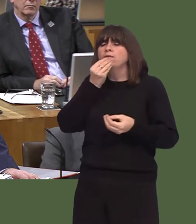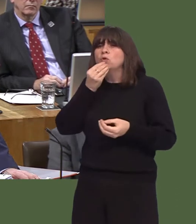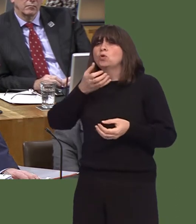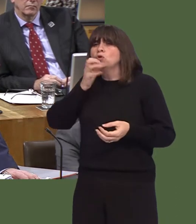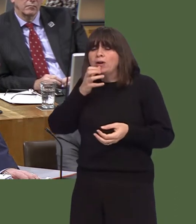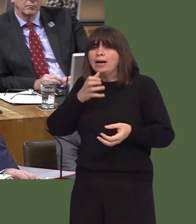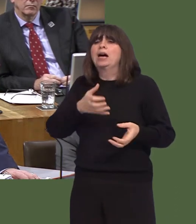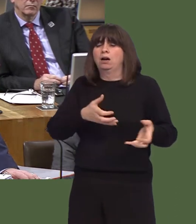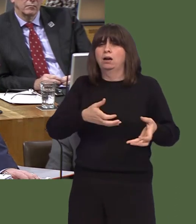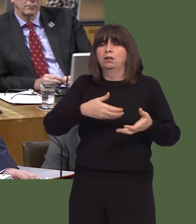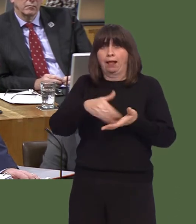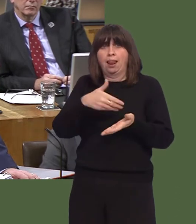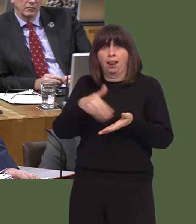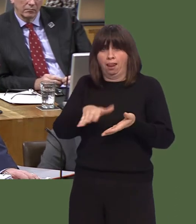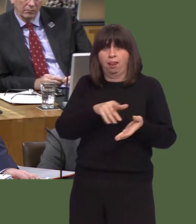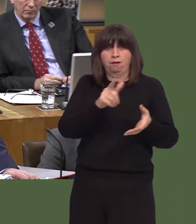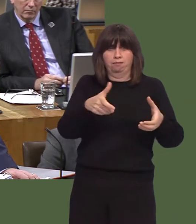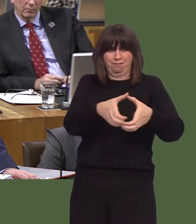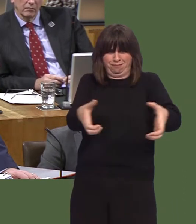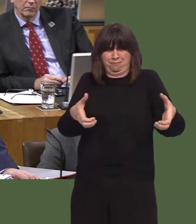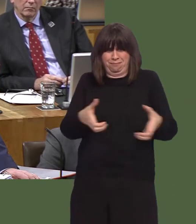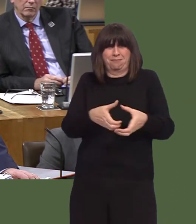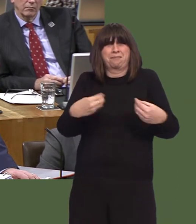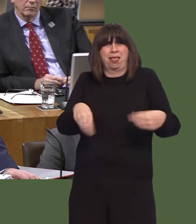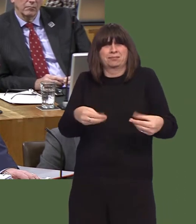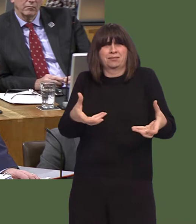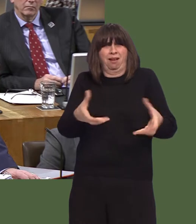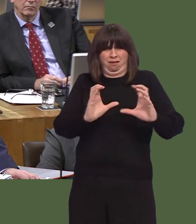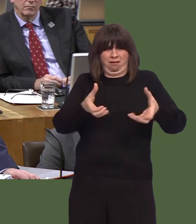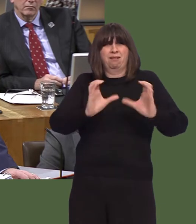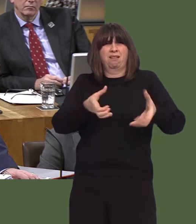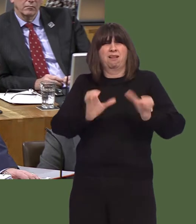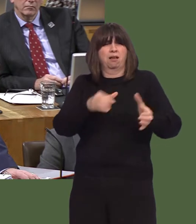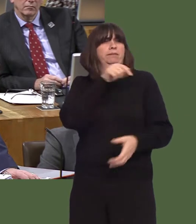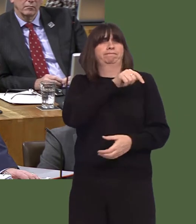Unwaith bydd hwnnw wedi cael ei gyhoeddi, bydd yn ein helpu ni i wneud penderfyniad